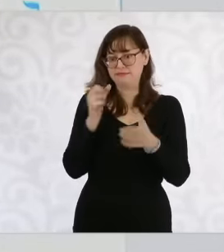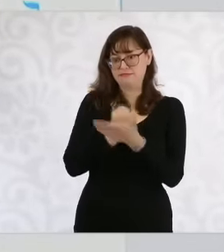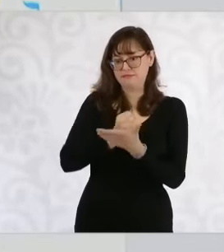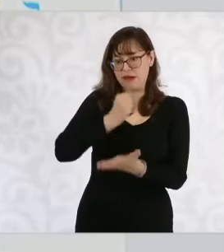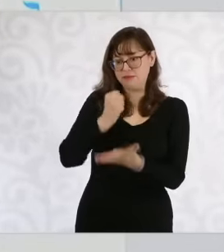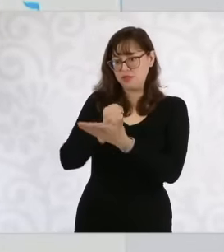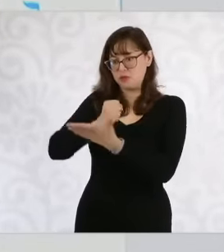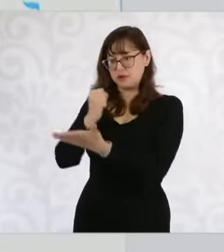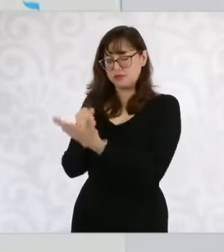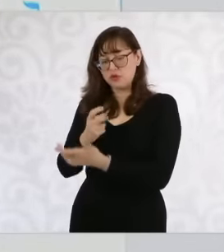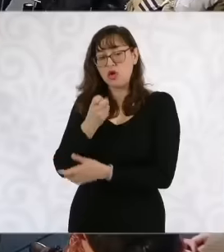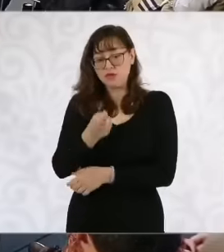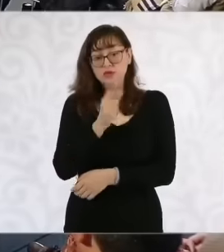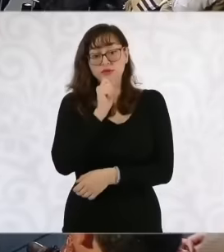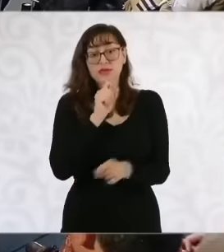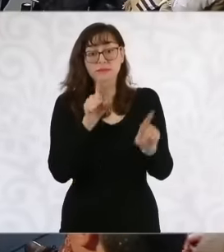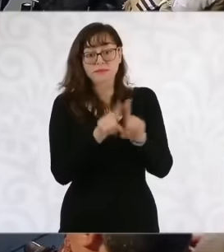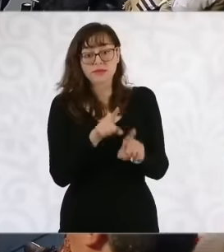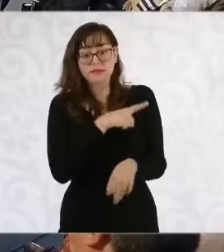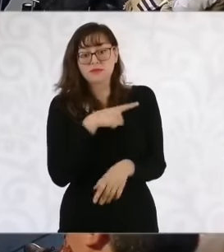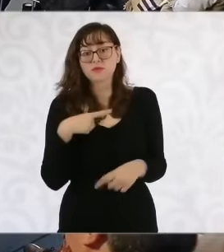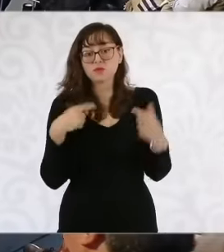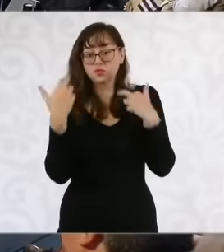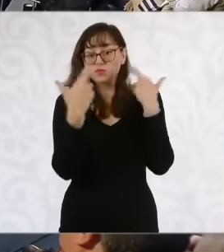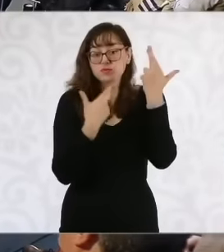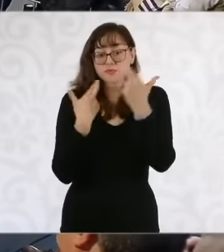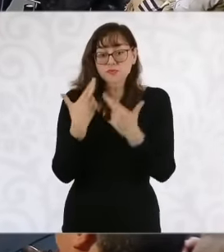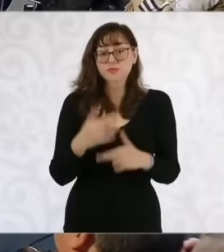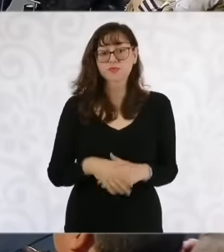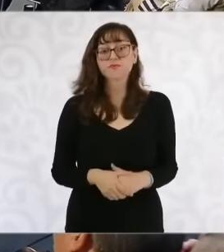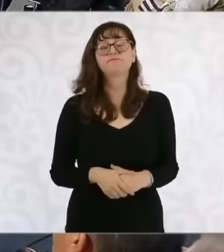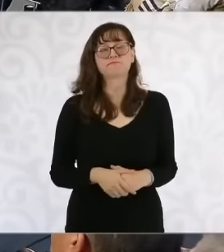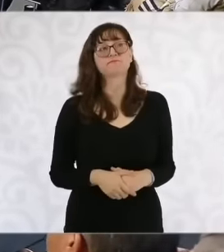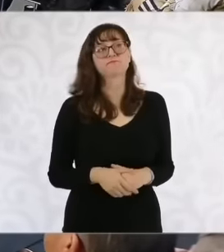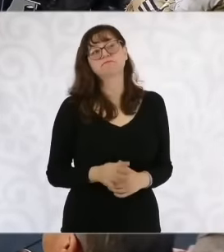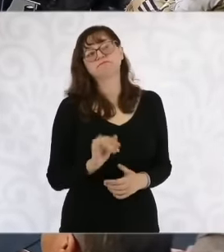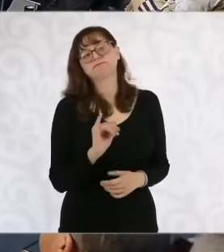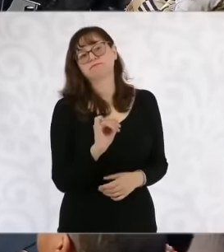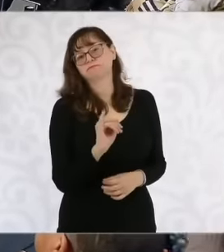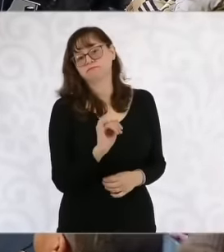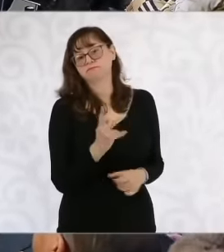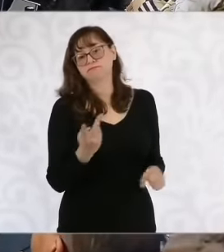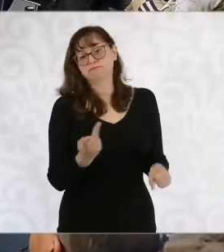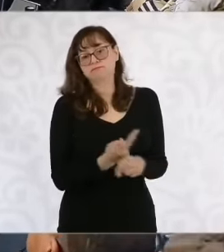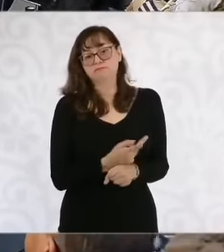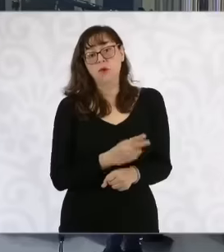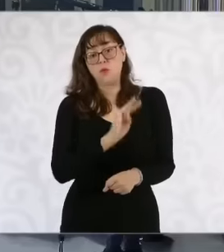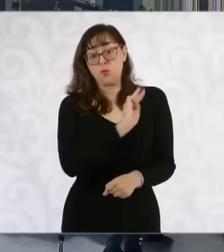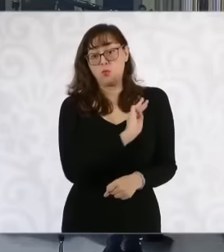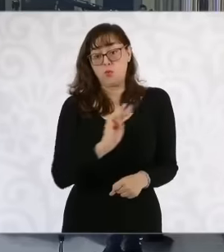the Environment, yes, and that each municipality, each state, and particularly the municipalities, comply